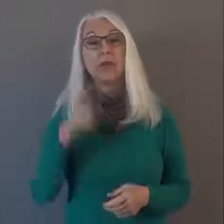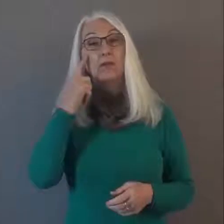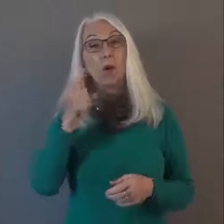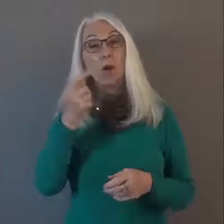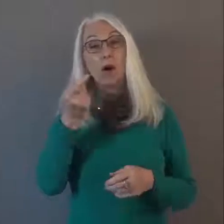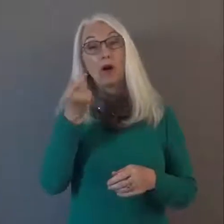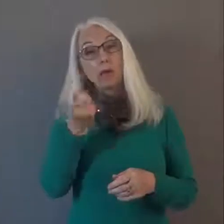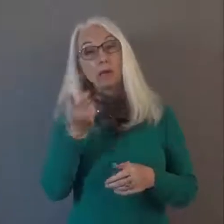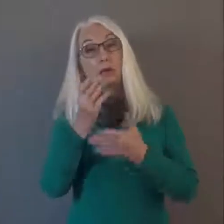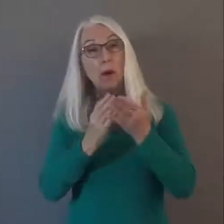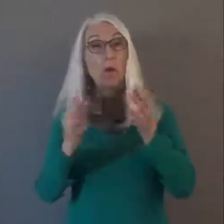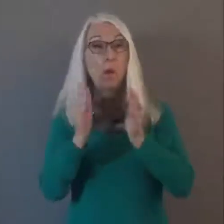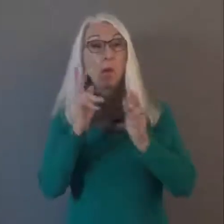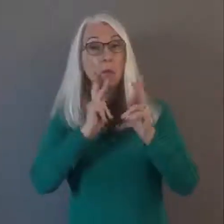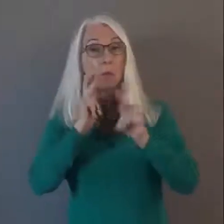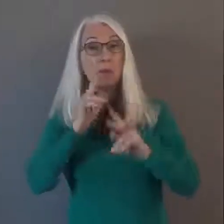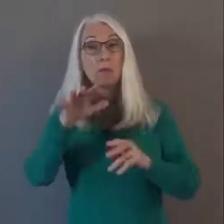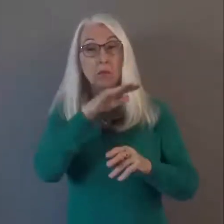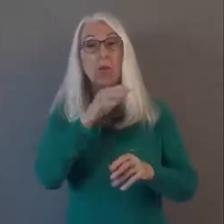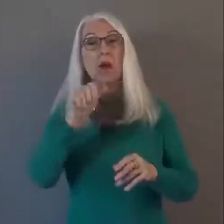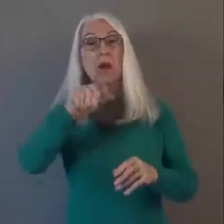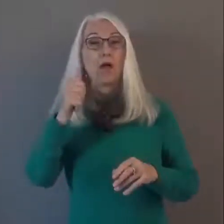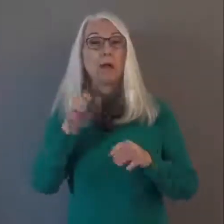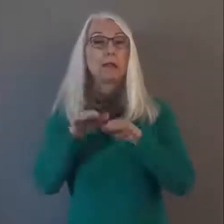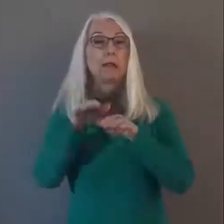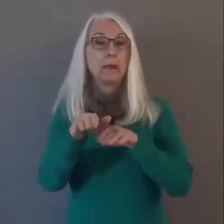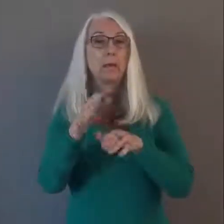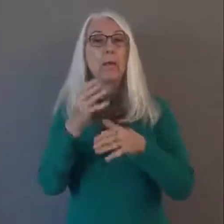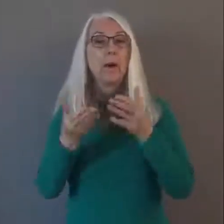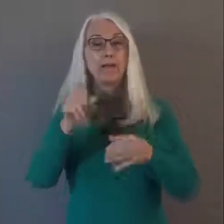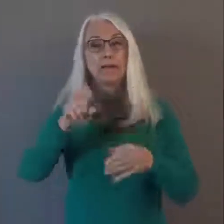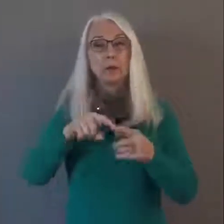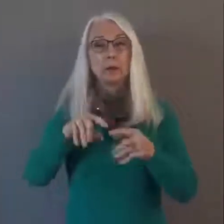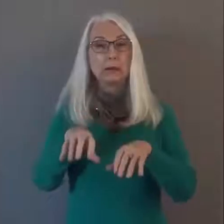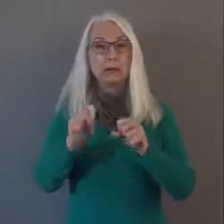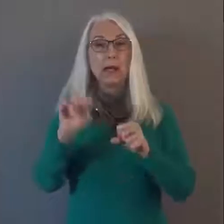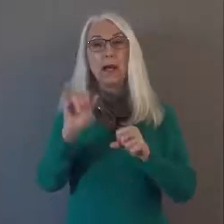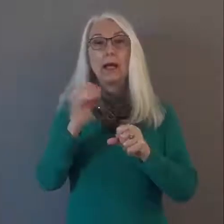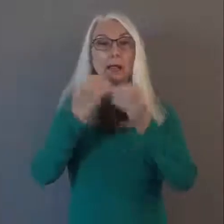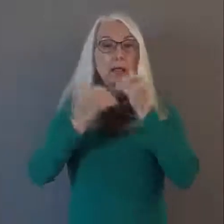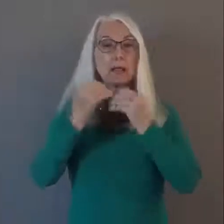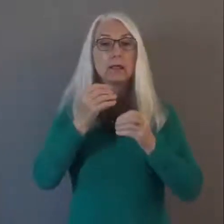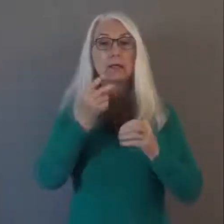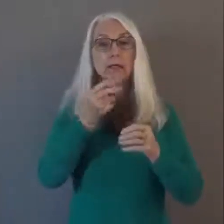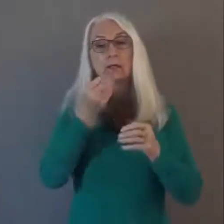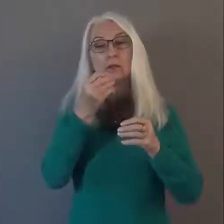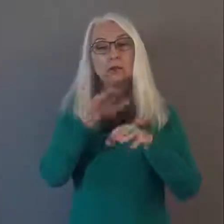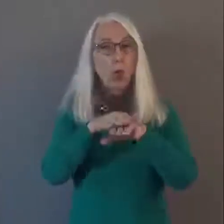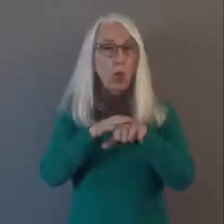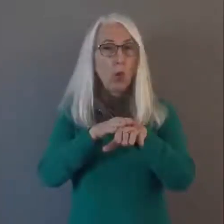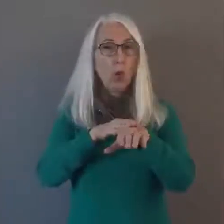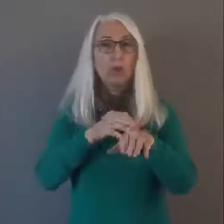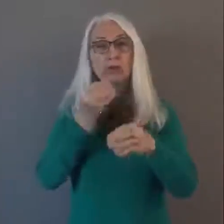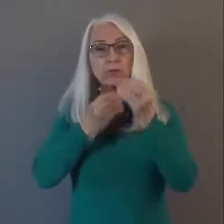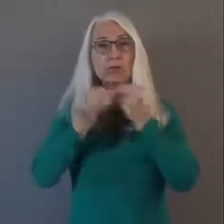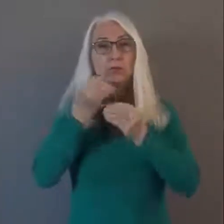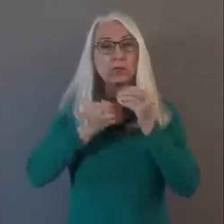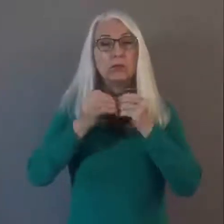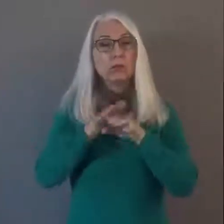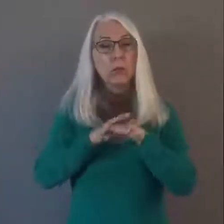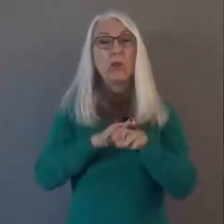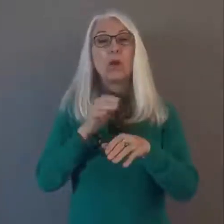For a minority of people, other steps may need to be taken, like eating slower,